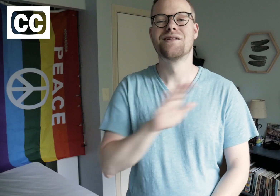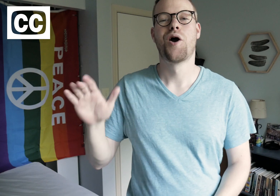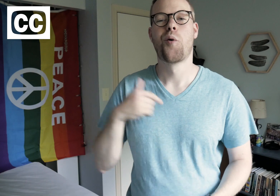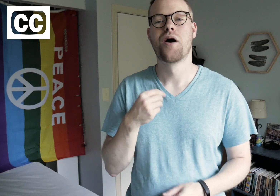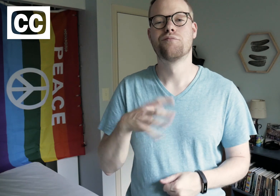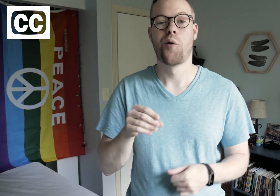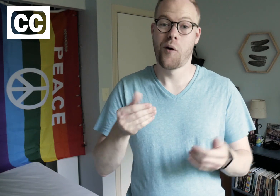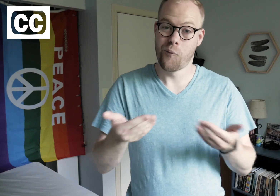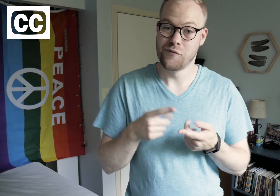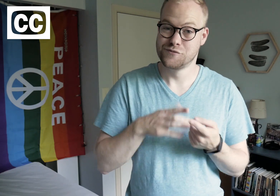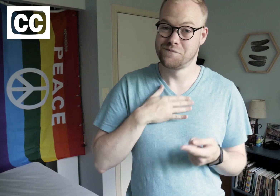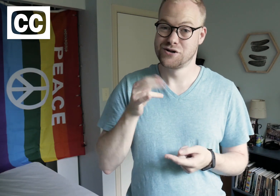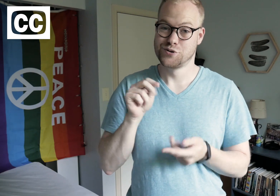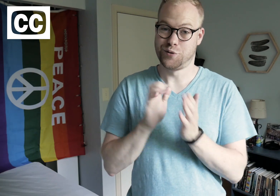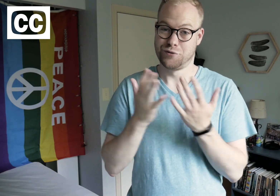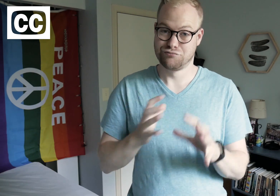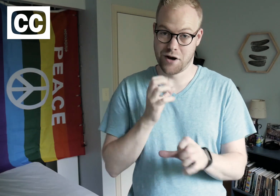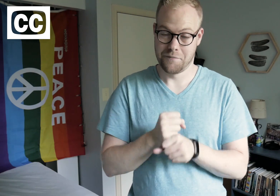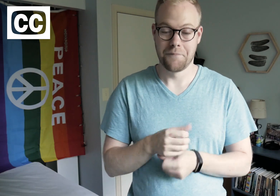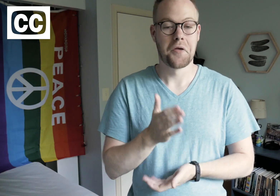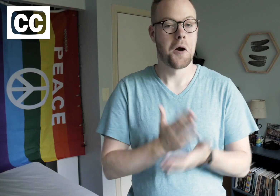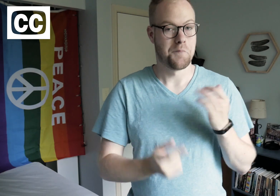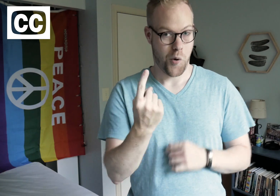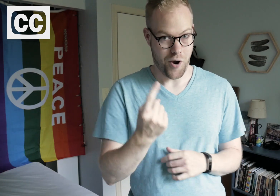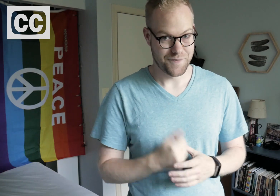Hello, I’m Rogan and welcome to my June Books Wrap Up, part one!